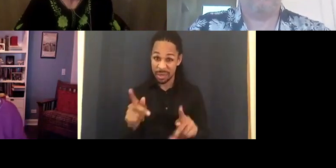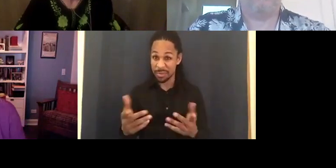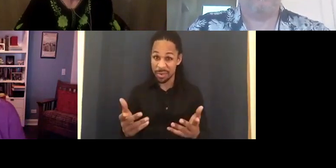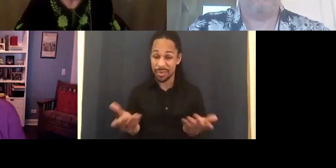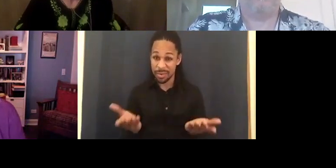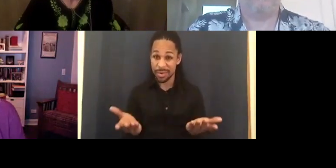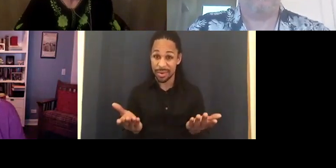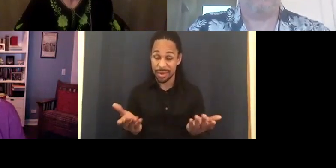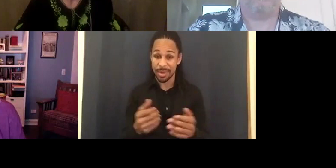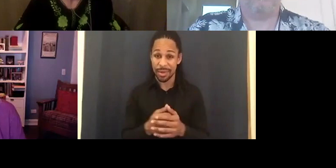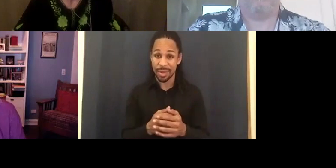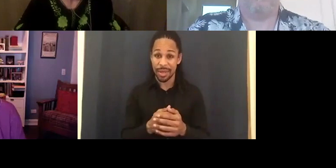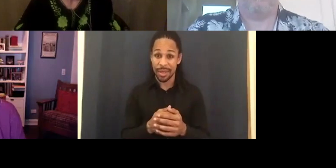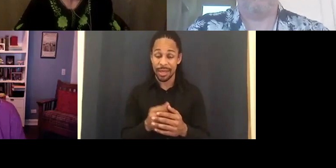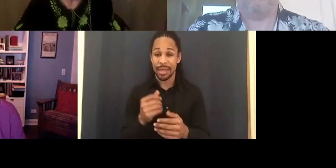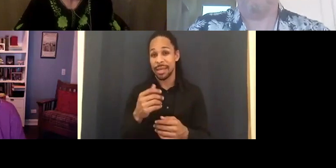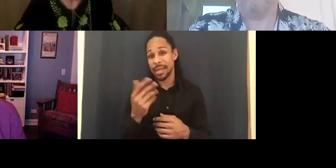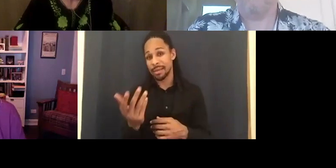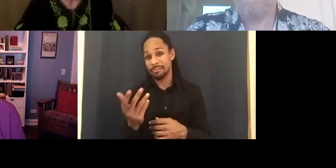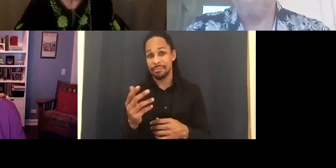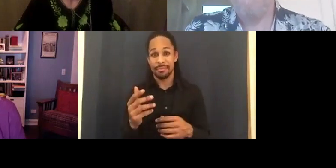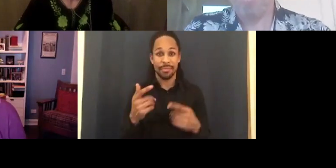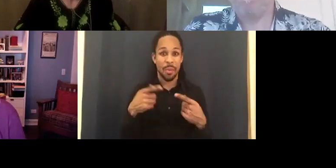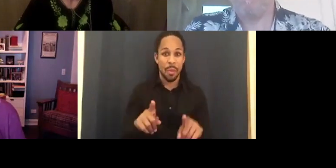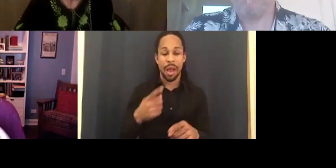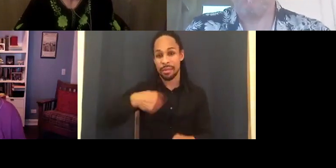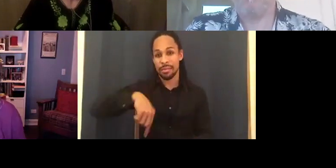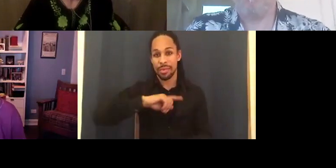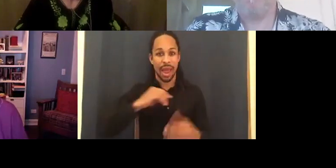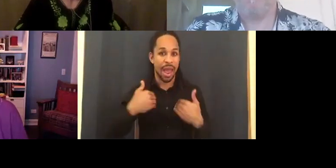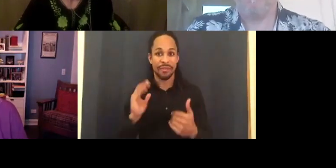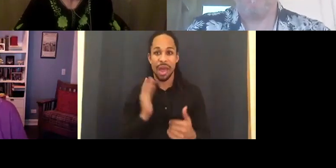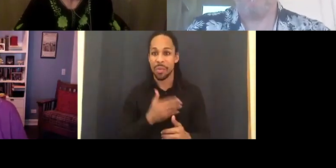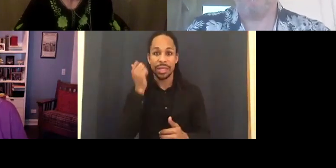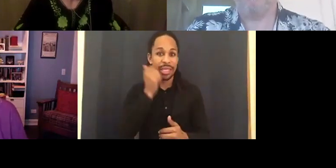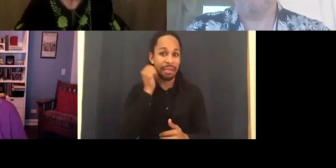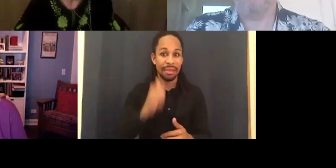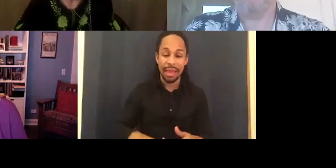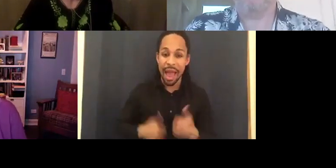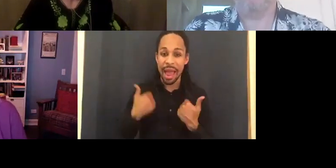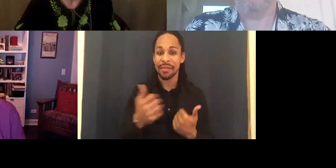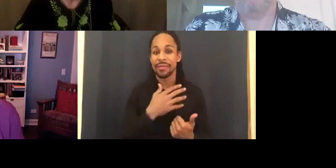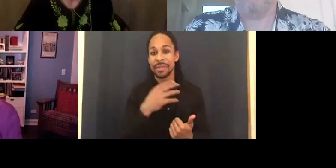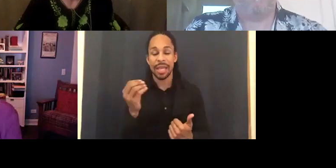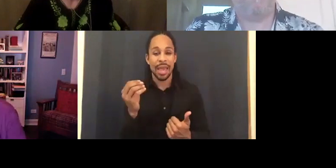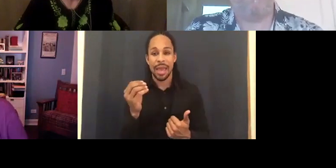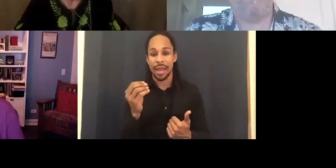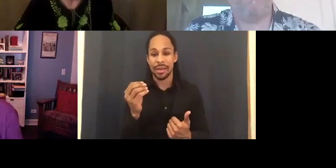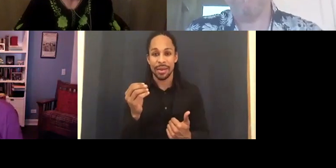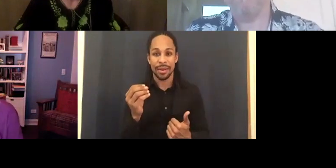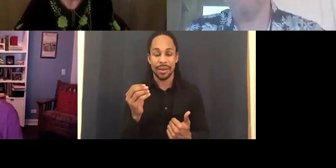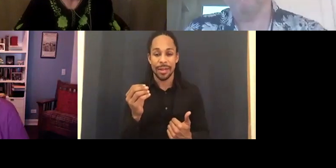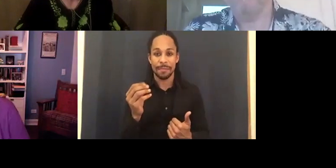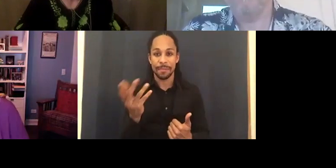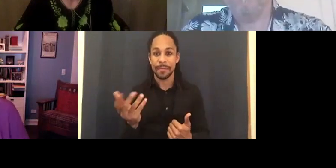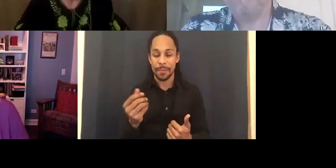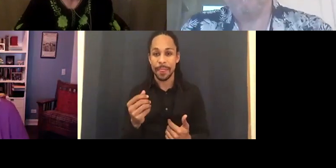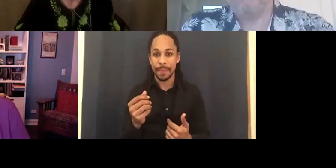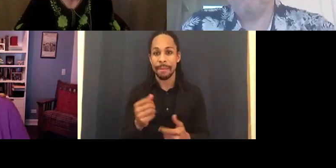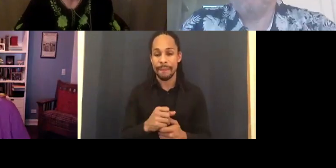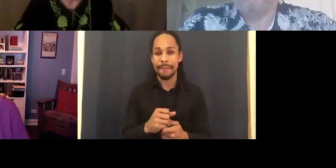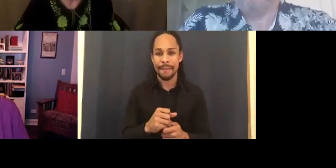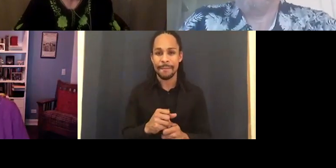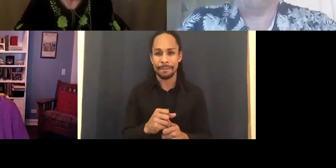our day to day lives, and have -- where the whole movie isn't -- or even any of the movie